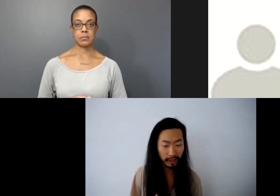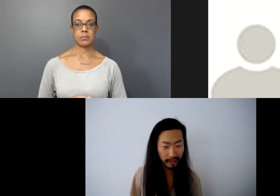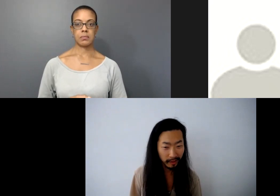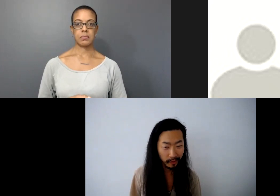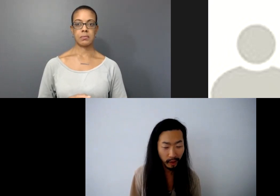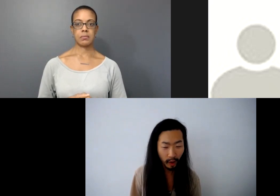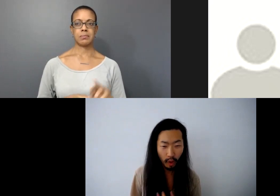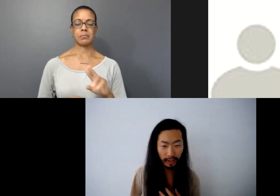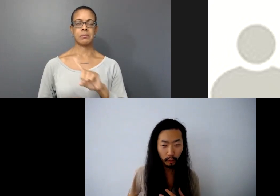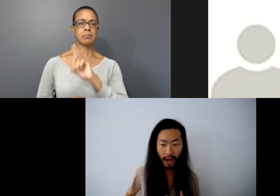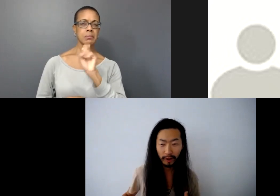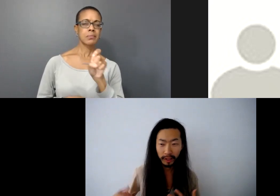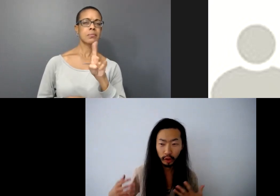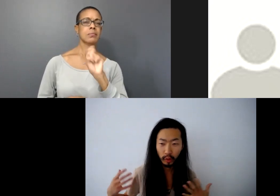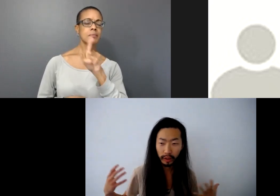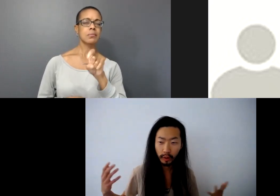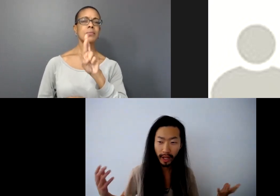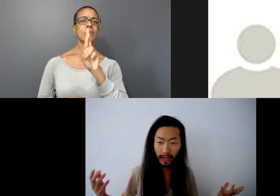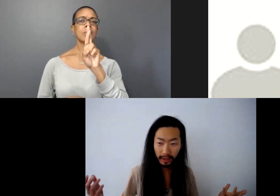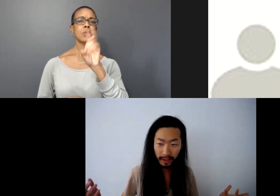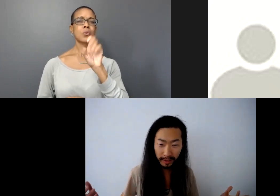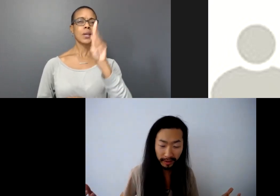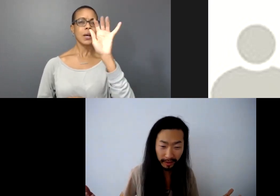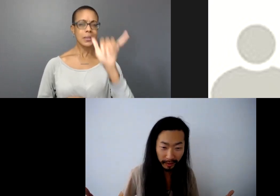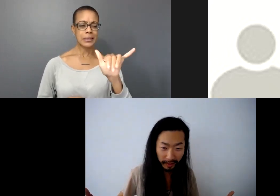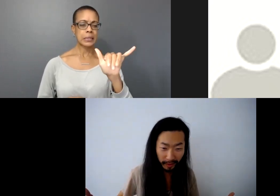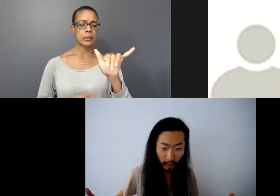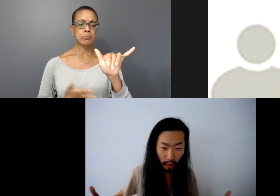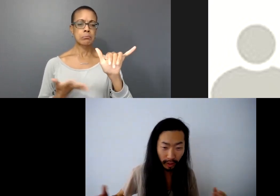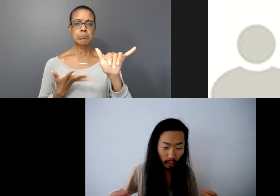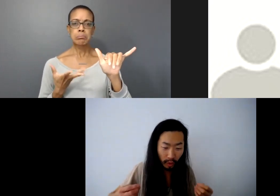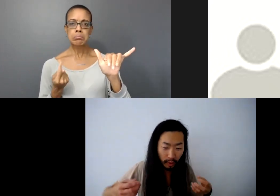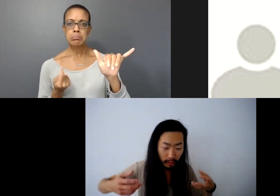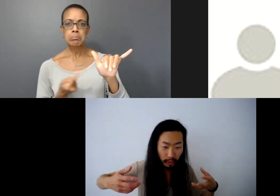And what kind of reality do you want to create? What